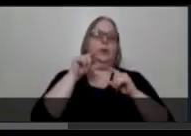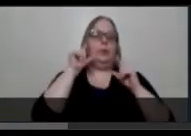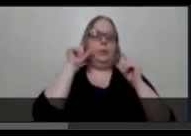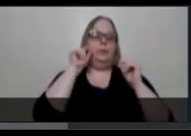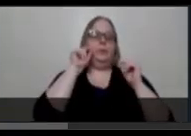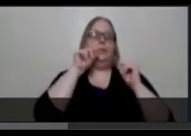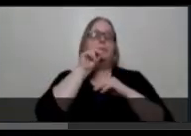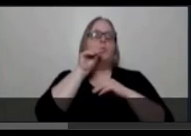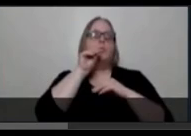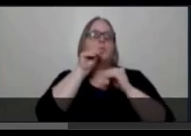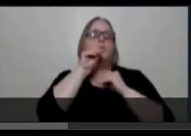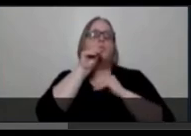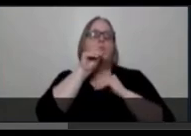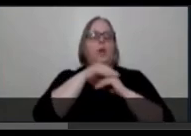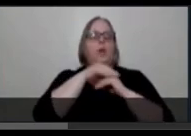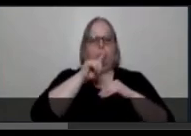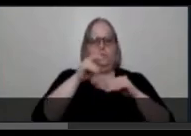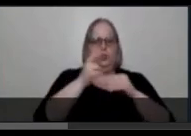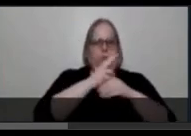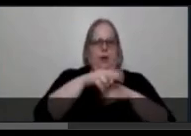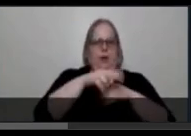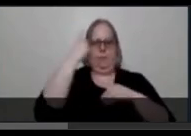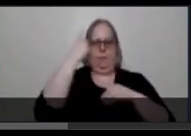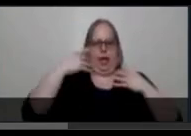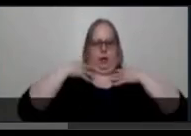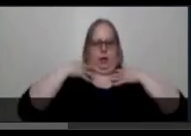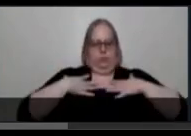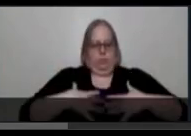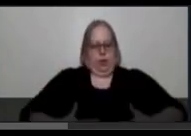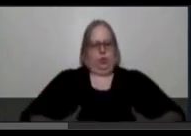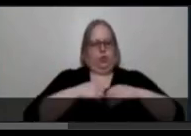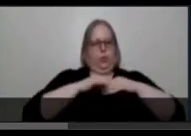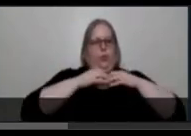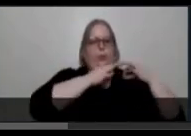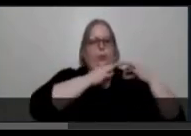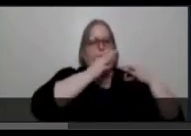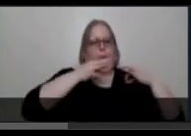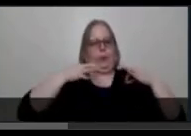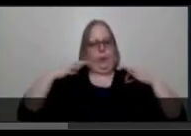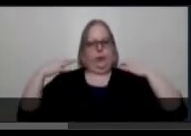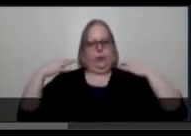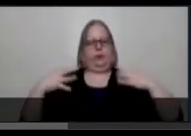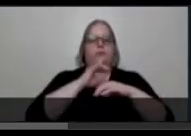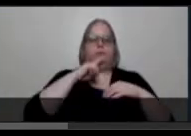a black blouse with crocheted lace trim, shoulders cut out to reveal bare skin,